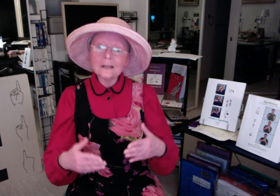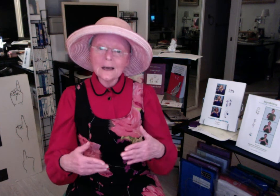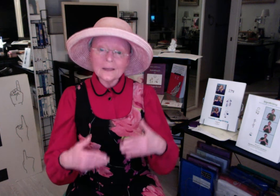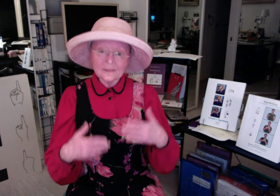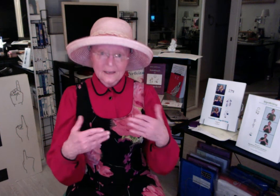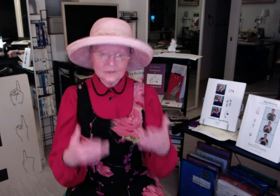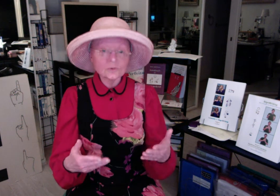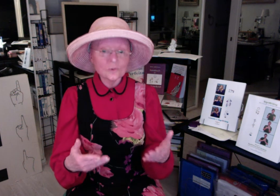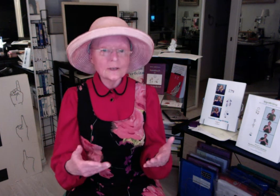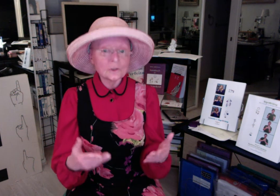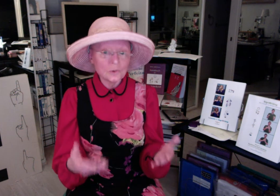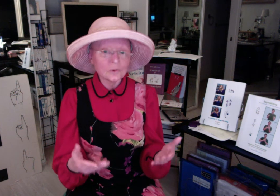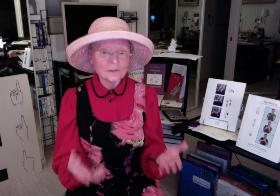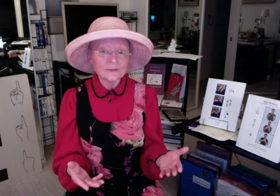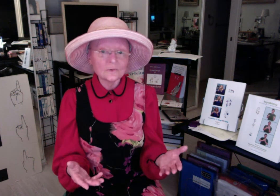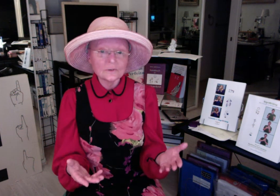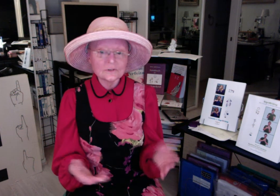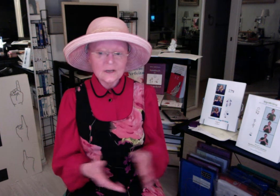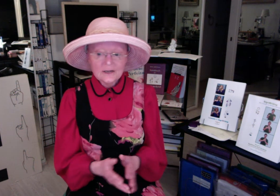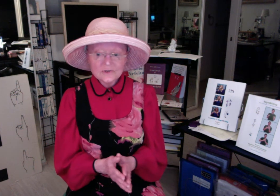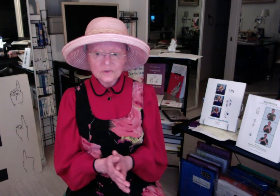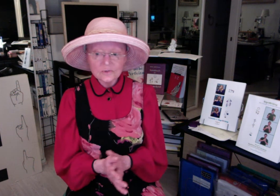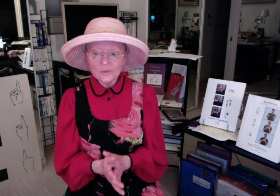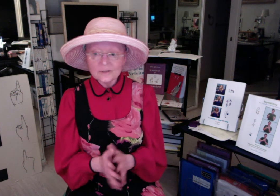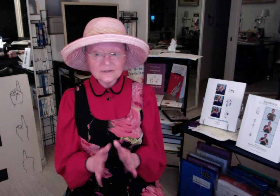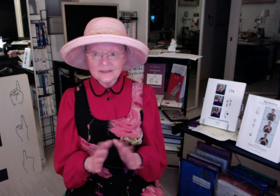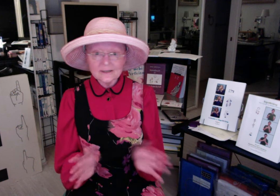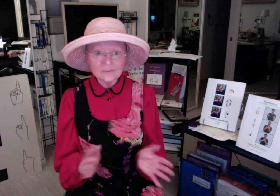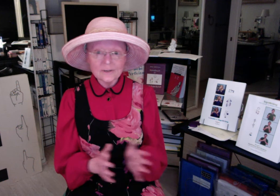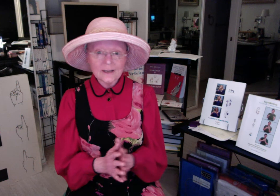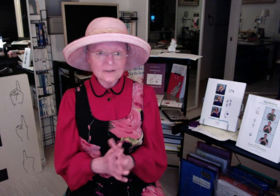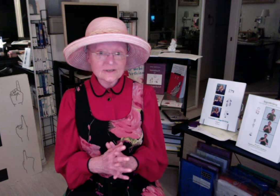that to writing your language. So nobody's telling anybody how to sign.